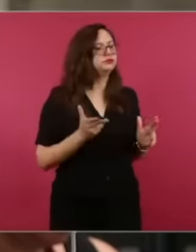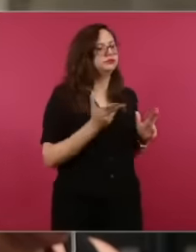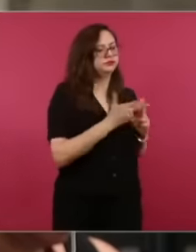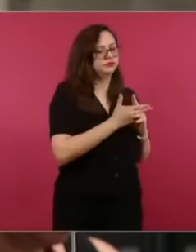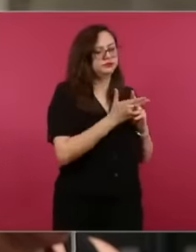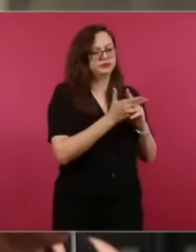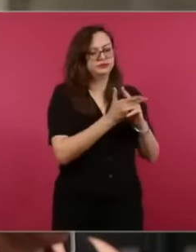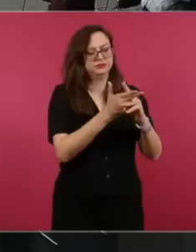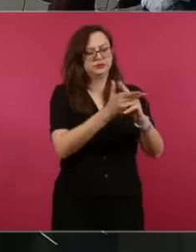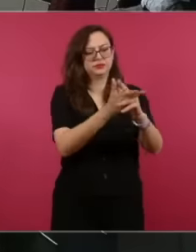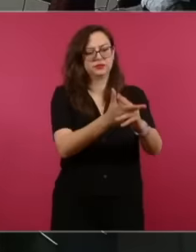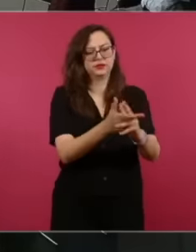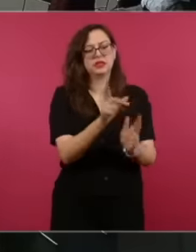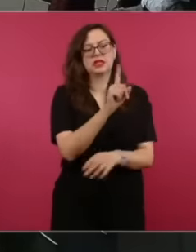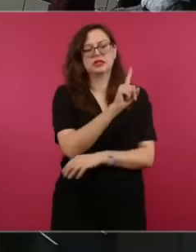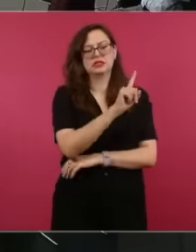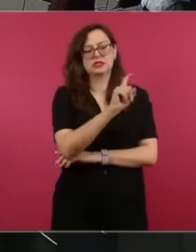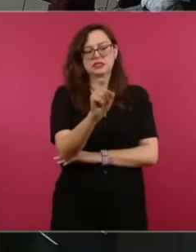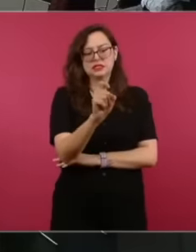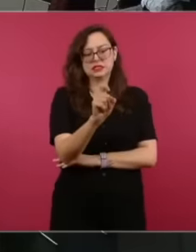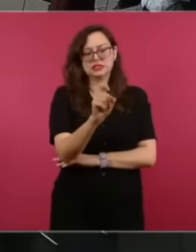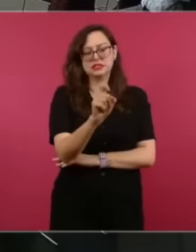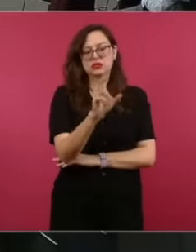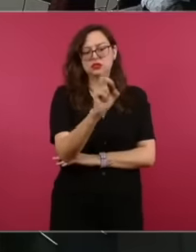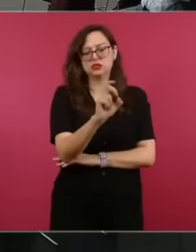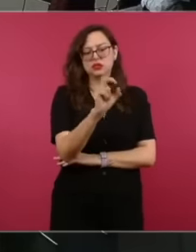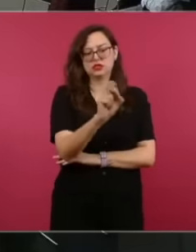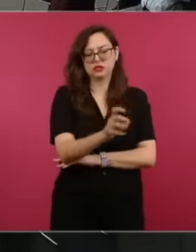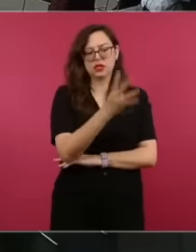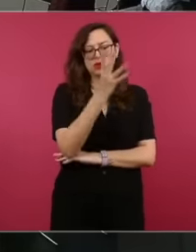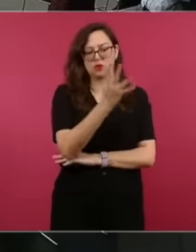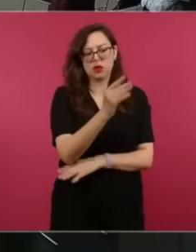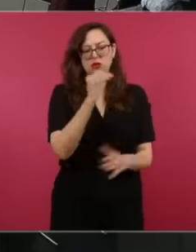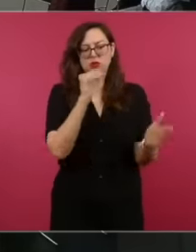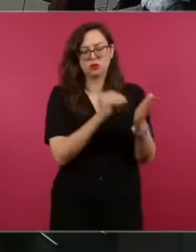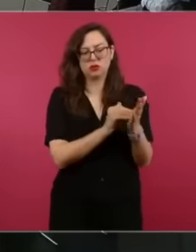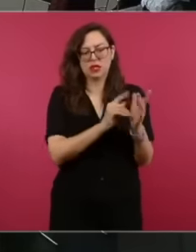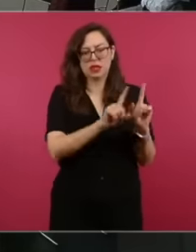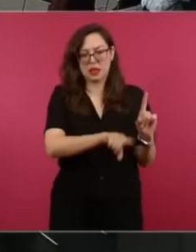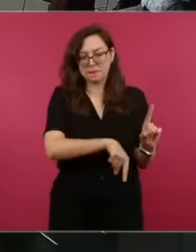34,000 more than in the six-year term. of Enrique Peña Nieto and 67,000 more than in the six-year term of Felipe